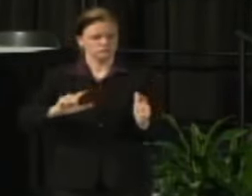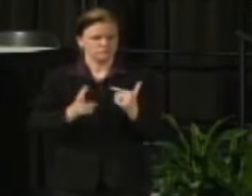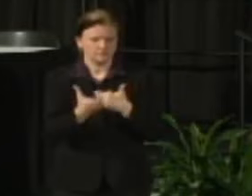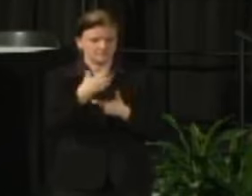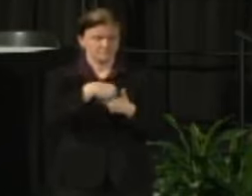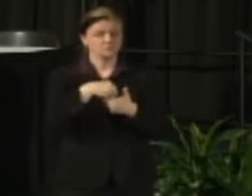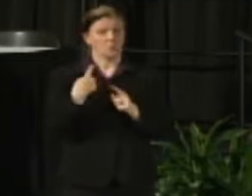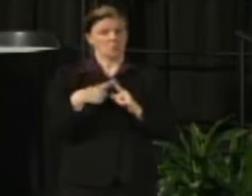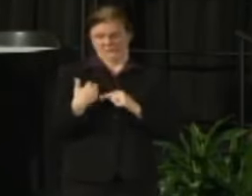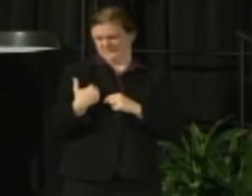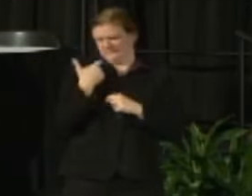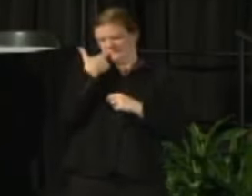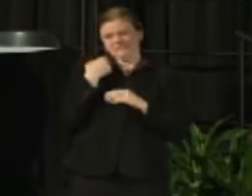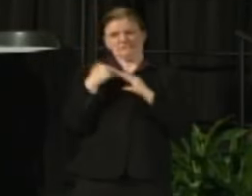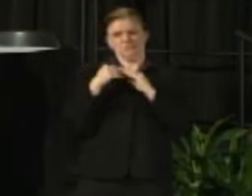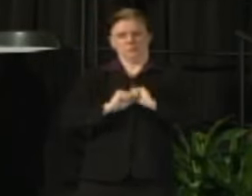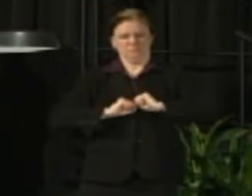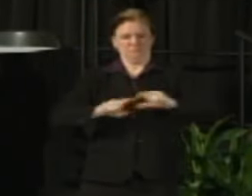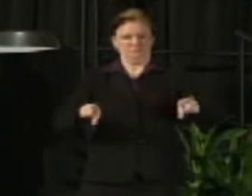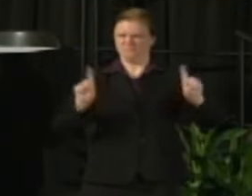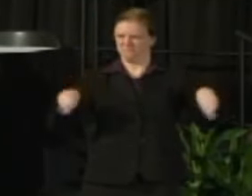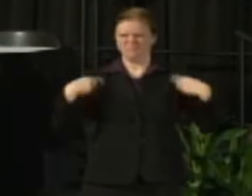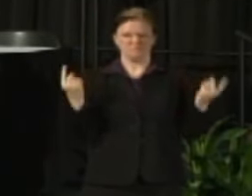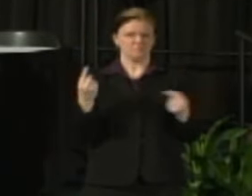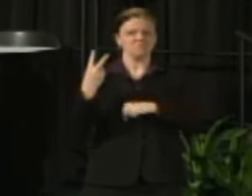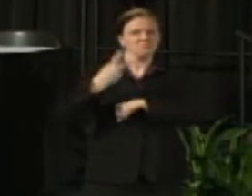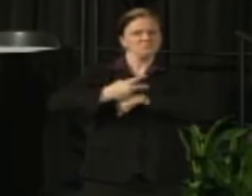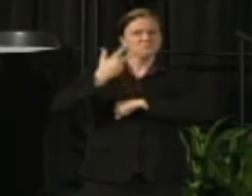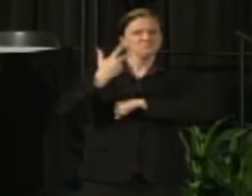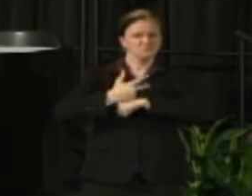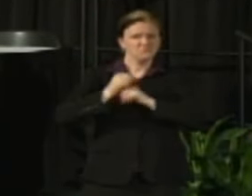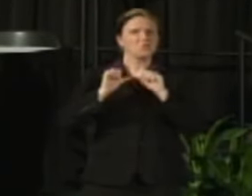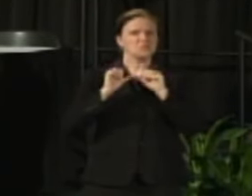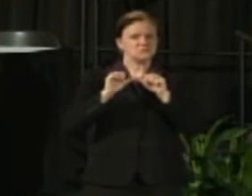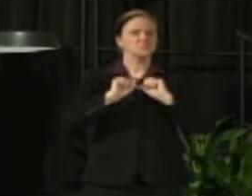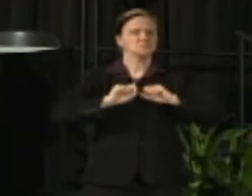from the Chancellor over the last few days and continuing this week is